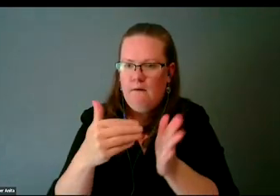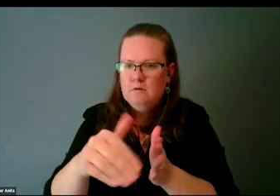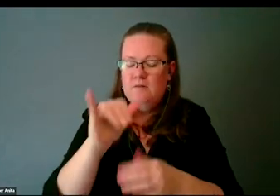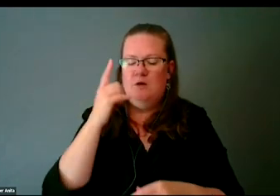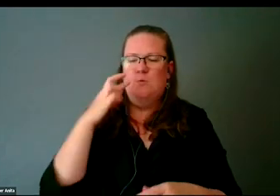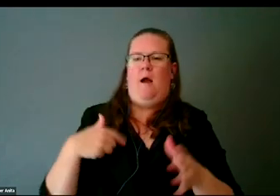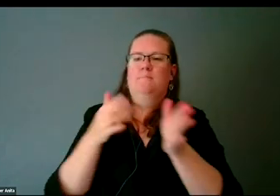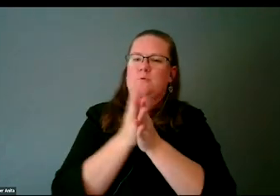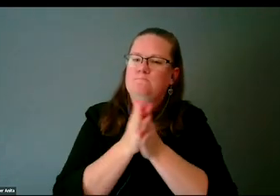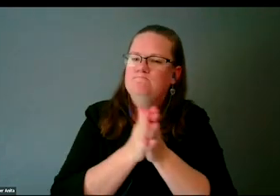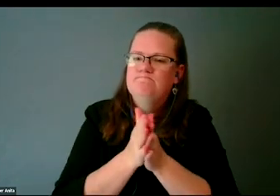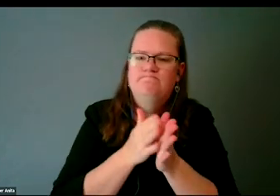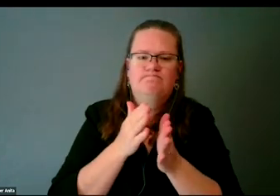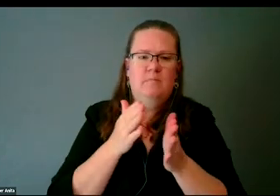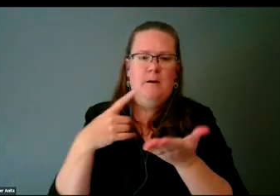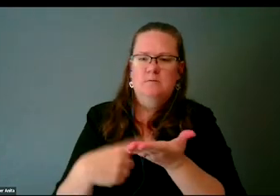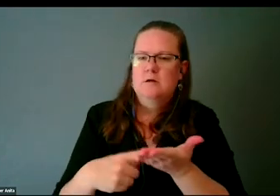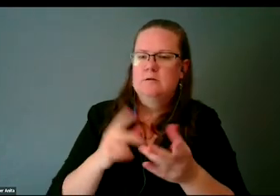with disabilities in STEM.